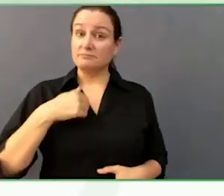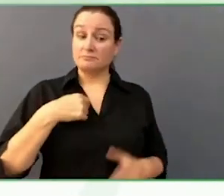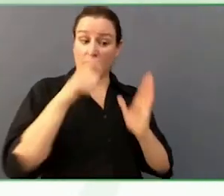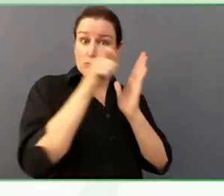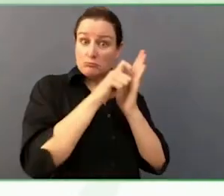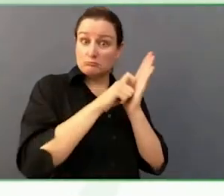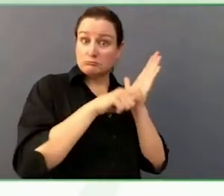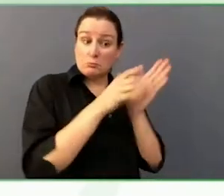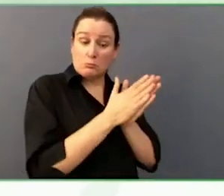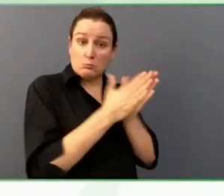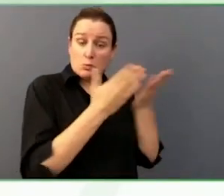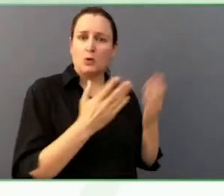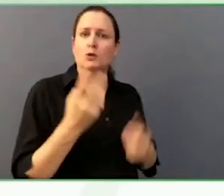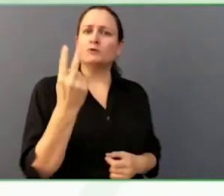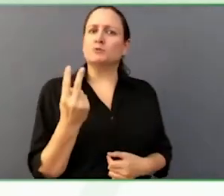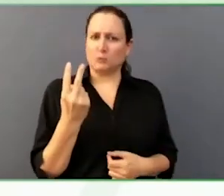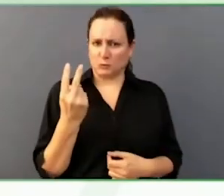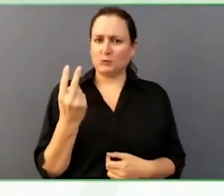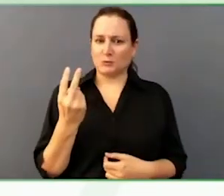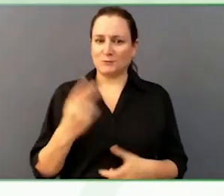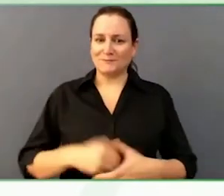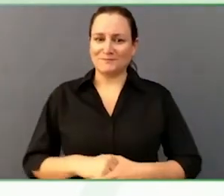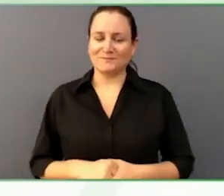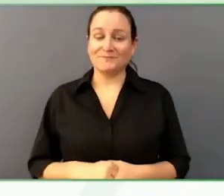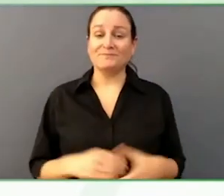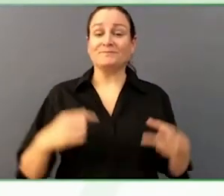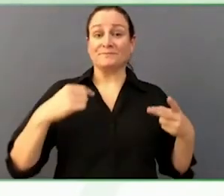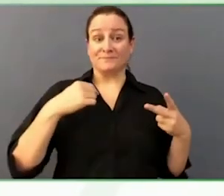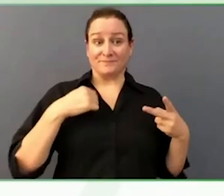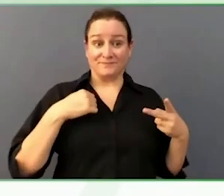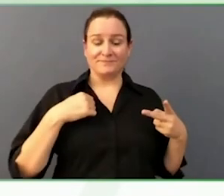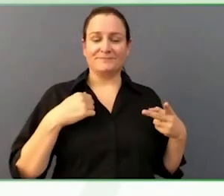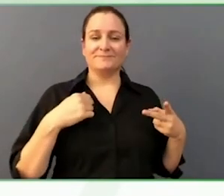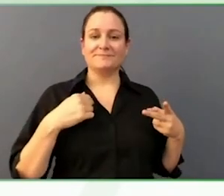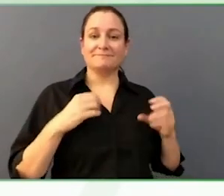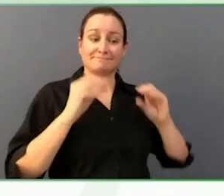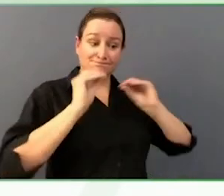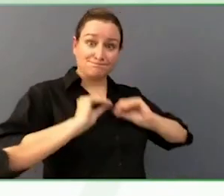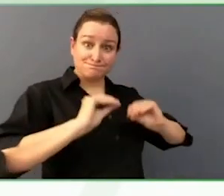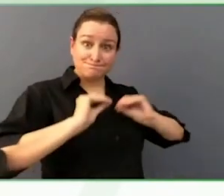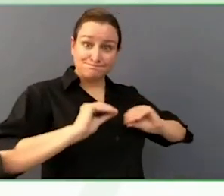educator at McMaster University in the areas of family caregiving and